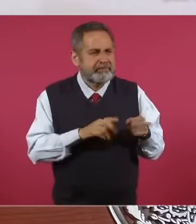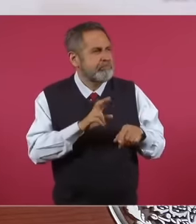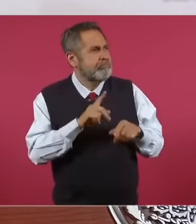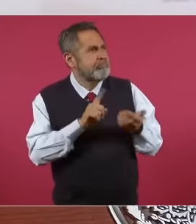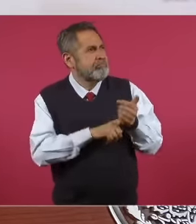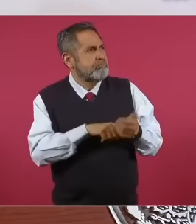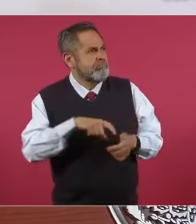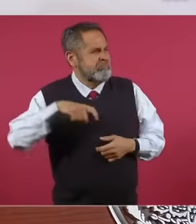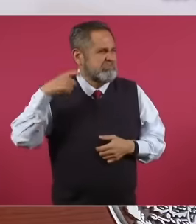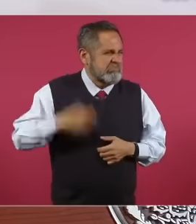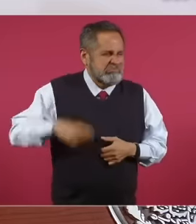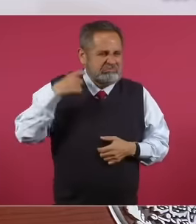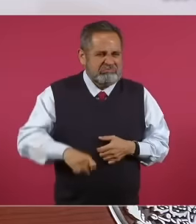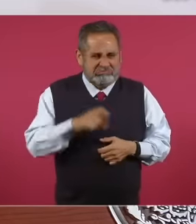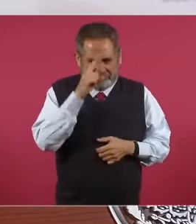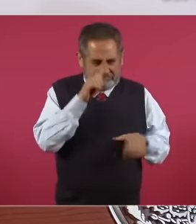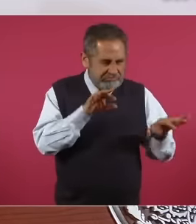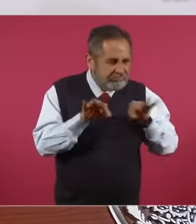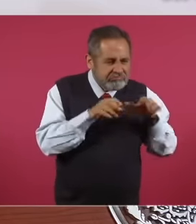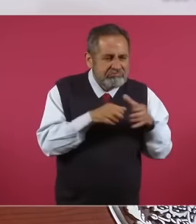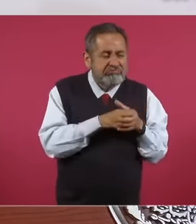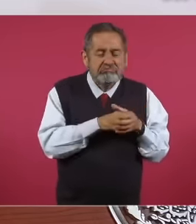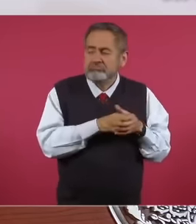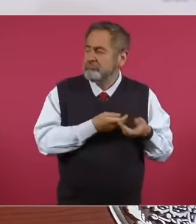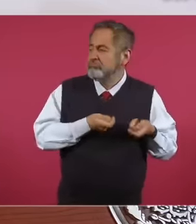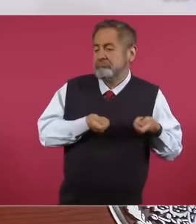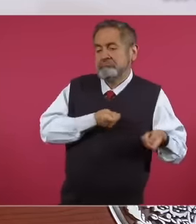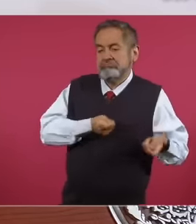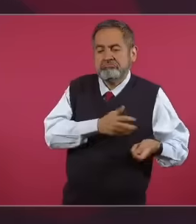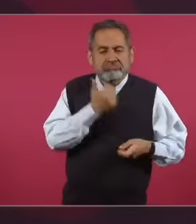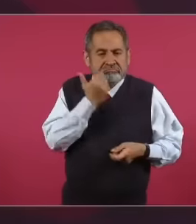Mexico who do not show their